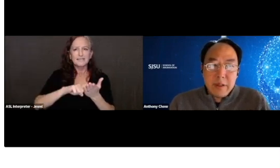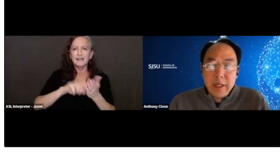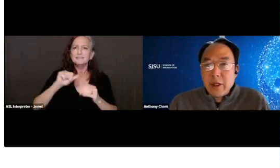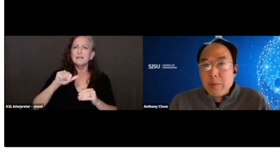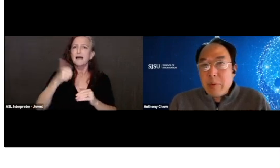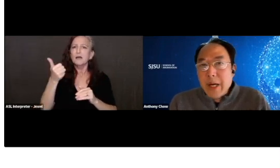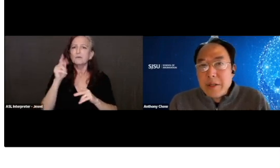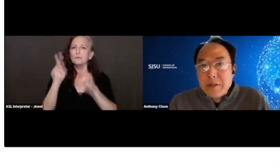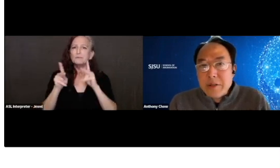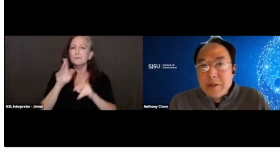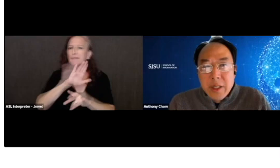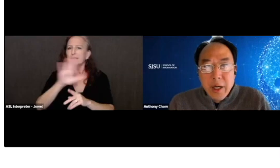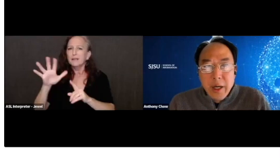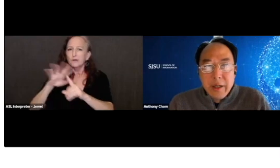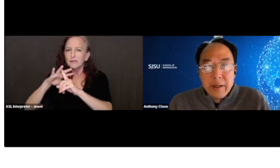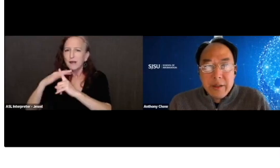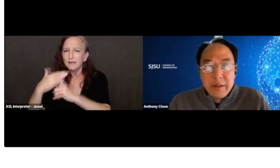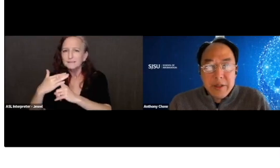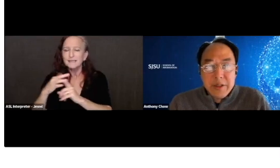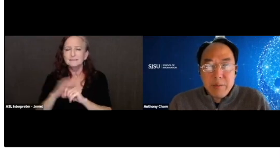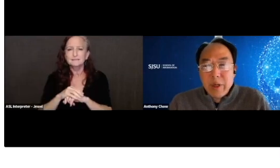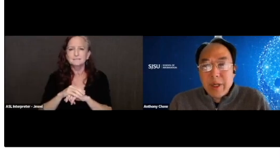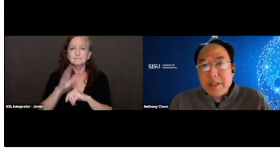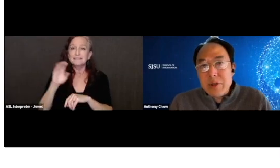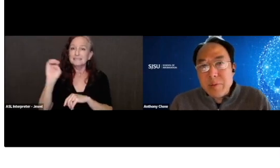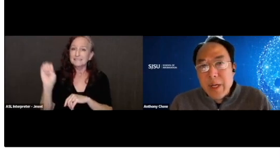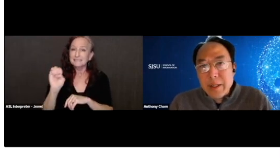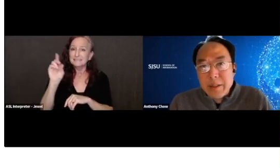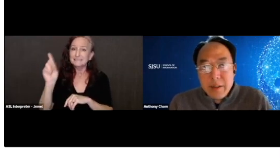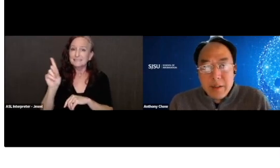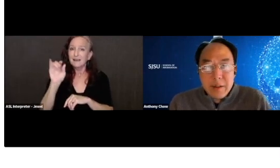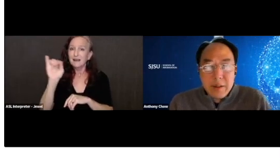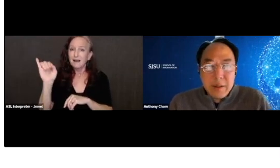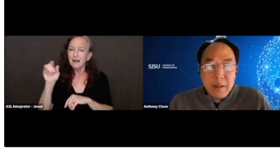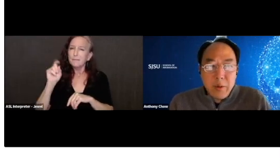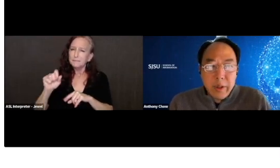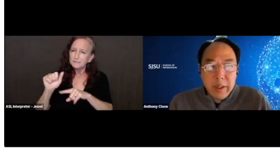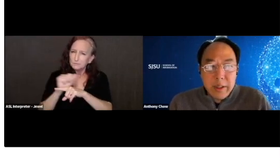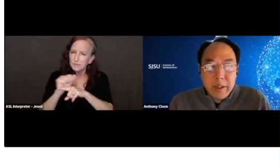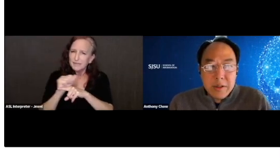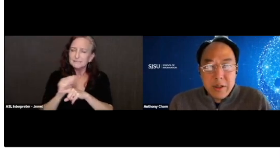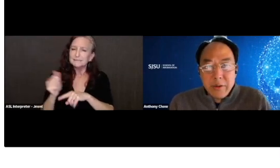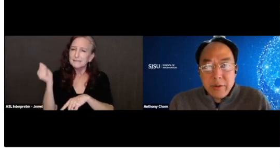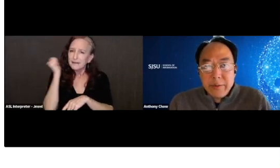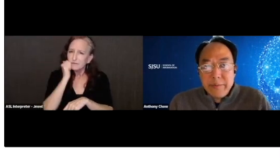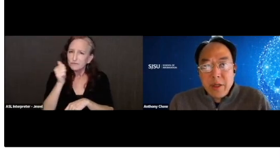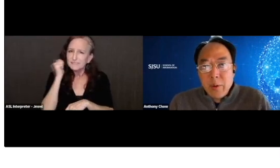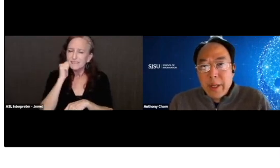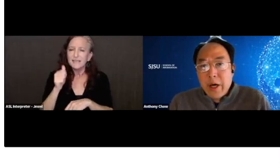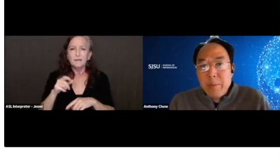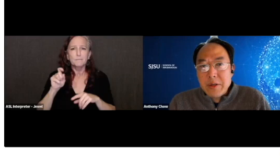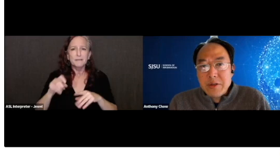The daily practice of EDI must embrace and respect knowing each other and knowing how best